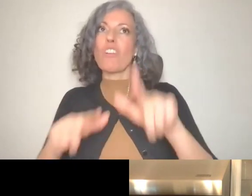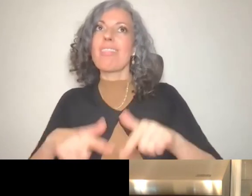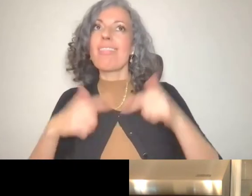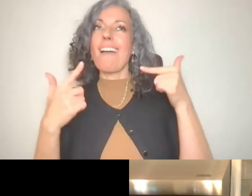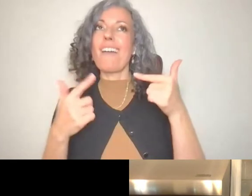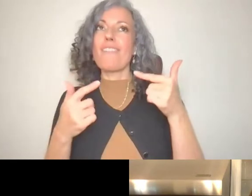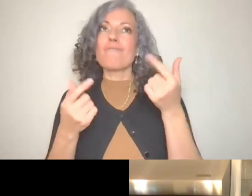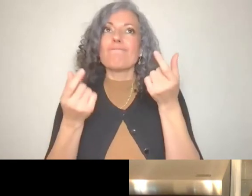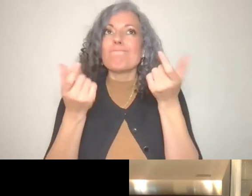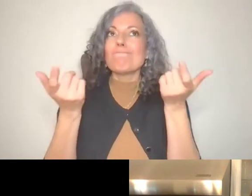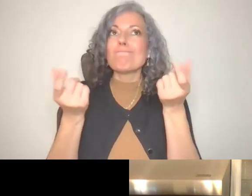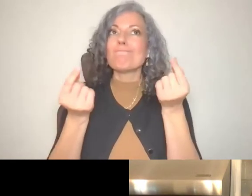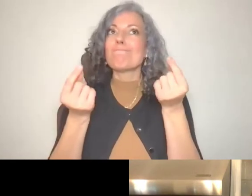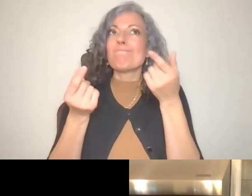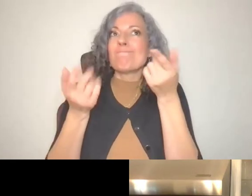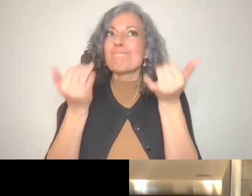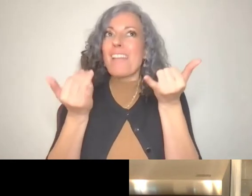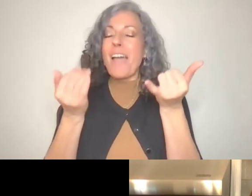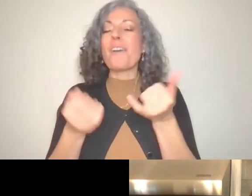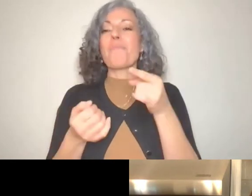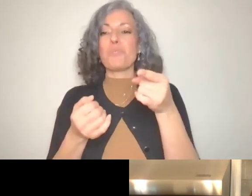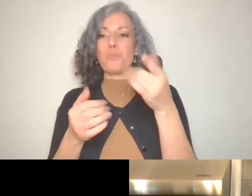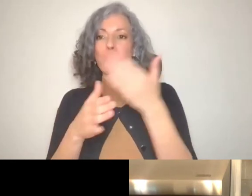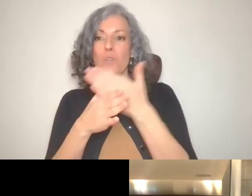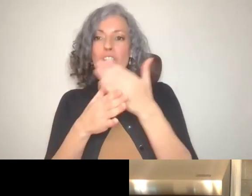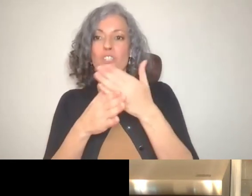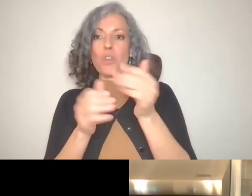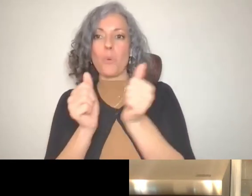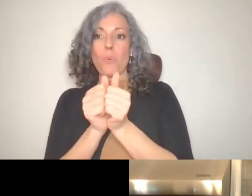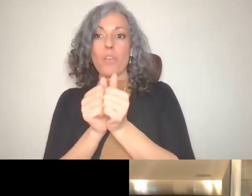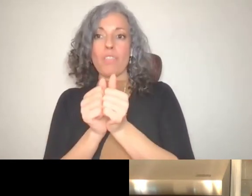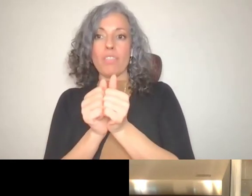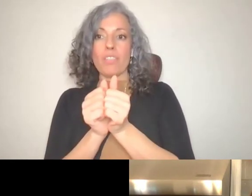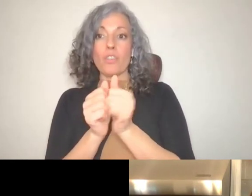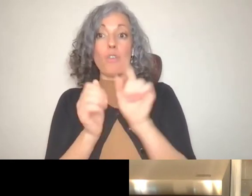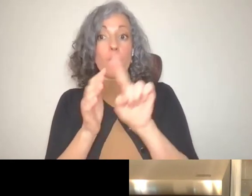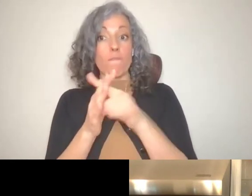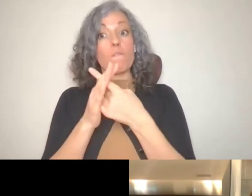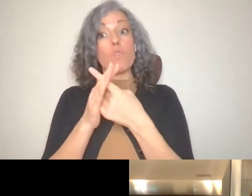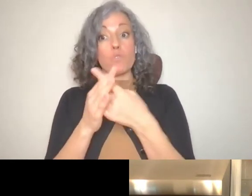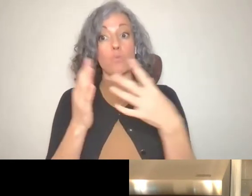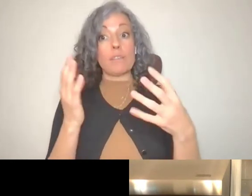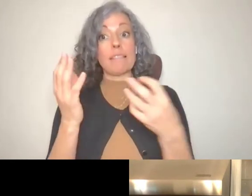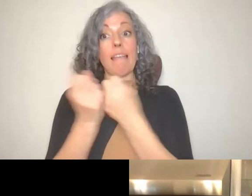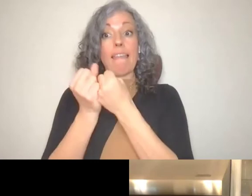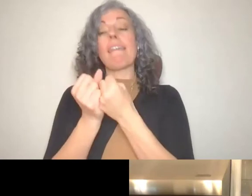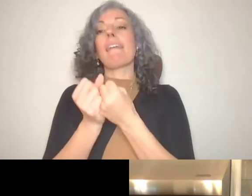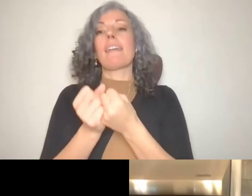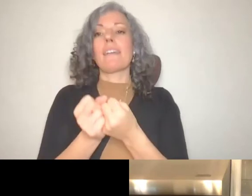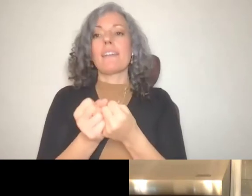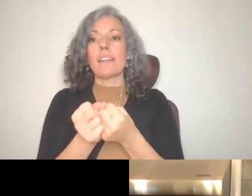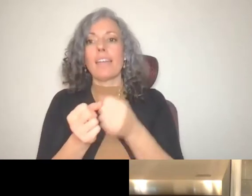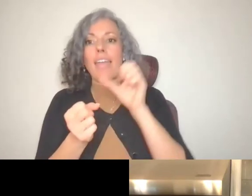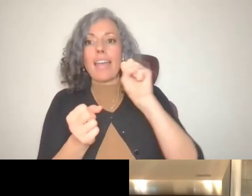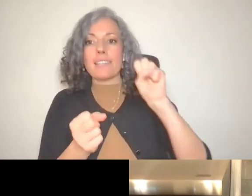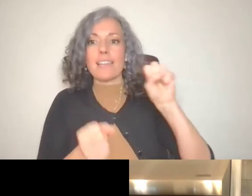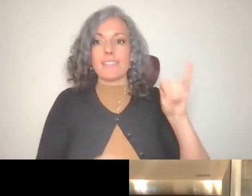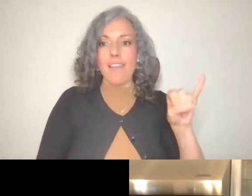Taylor wanted to share that. She was initially, receiving supplemental security, income SSI but was switched over